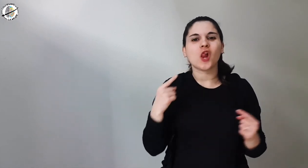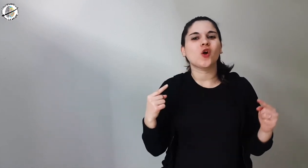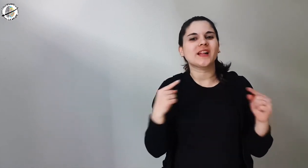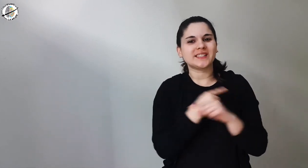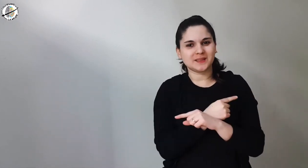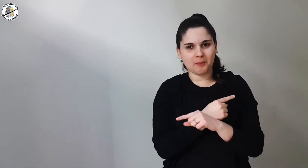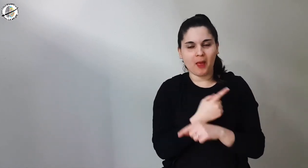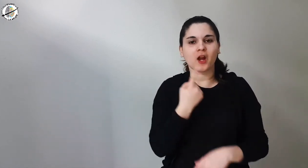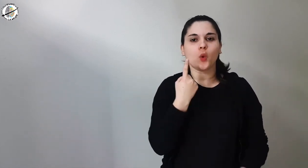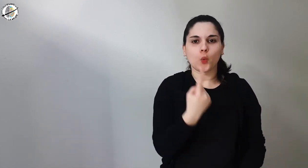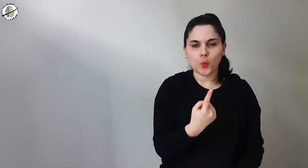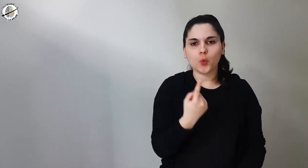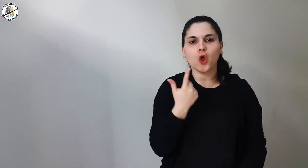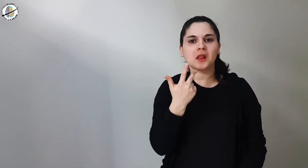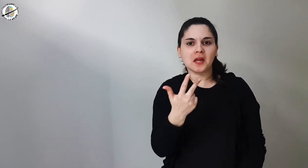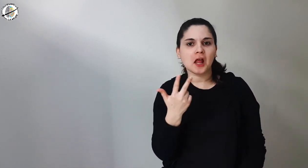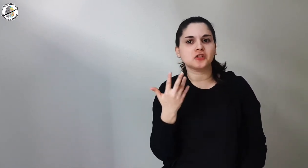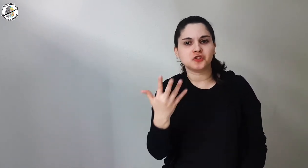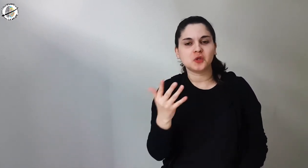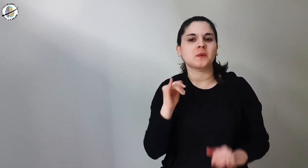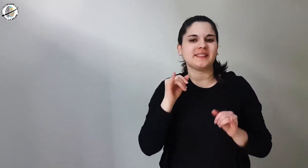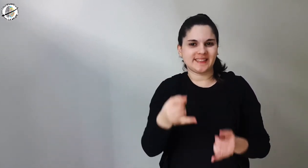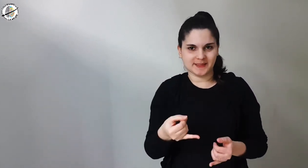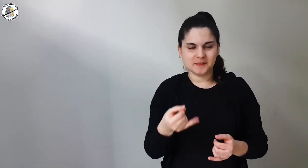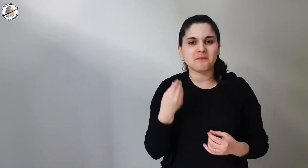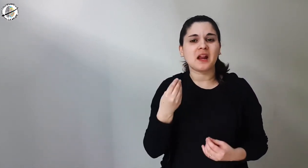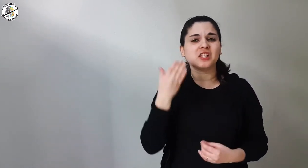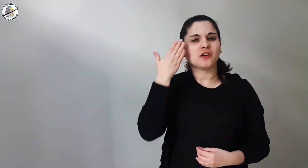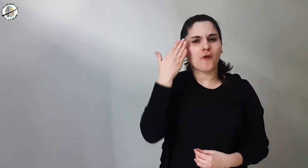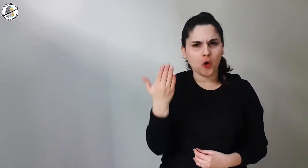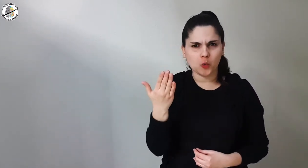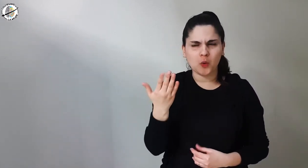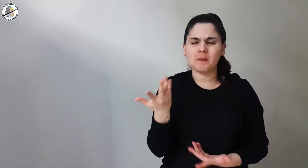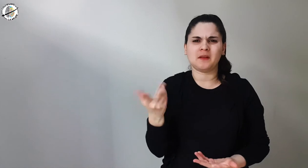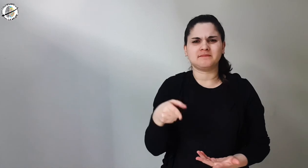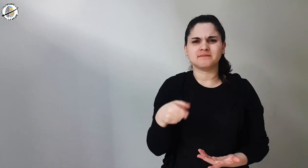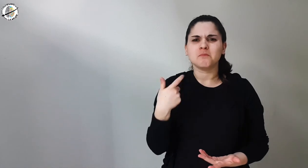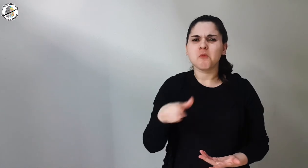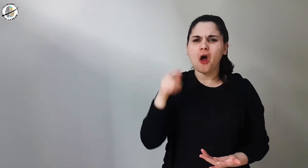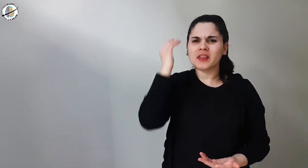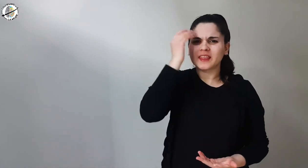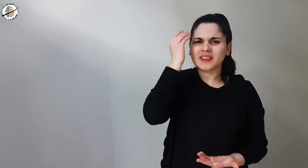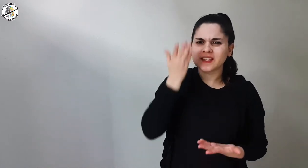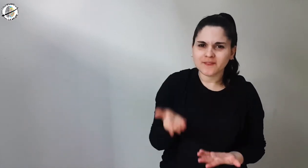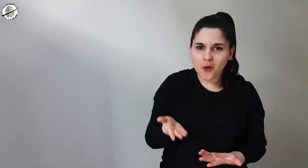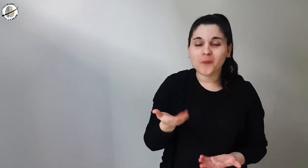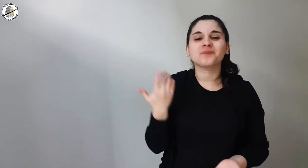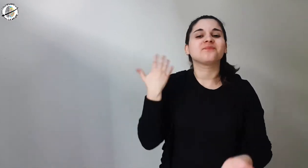better to have them in odd numbers like 1, 3, 5, because it would bring bad luck. Why do you think so?